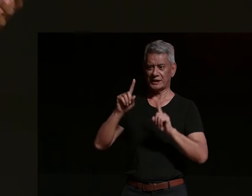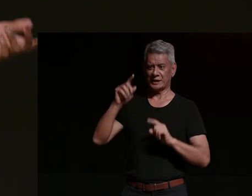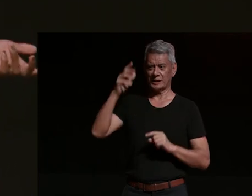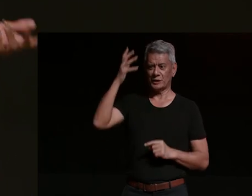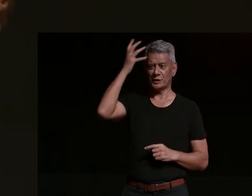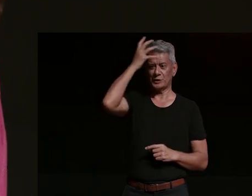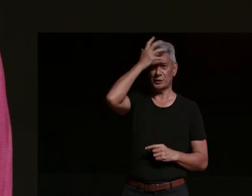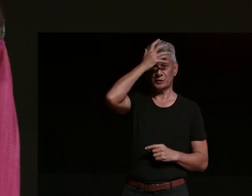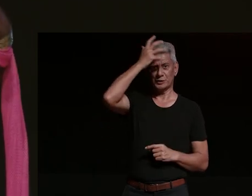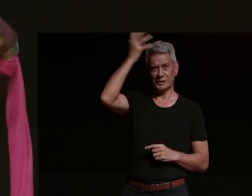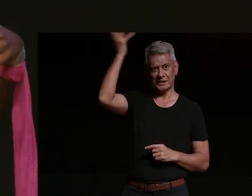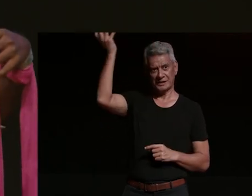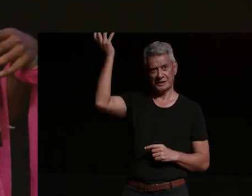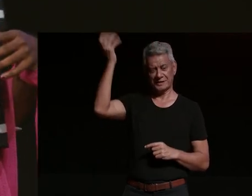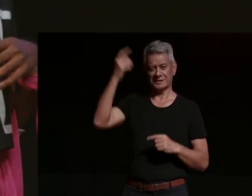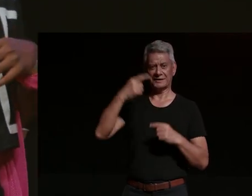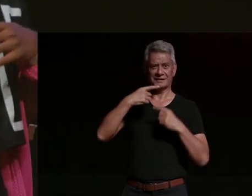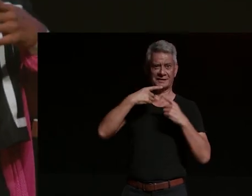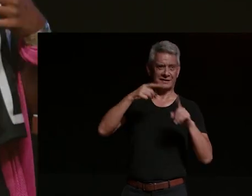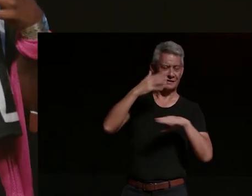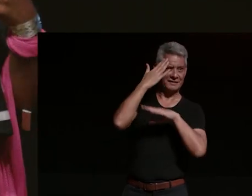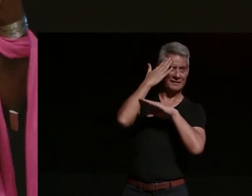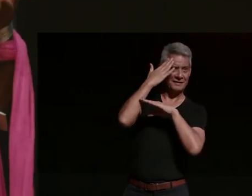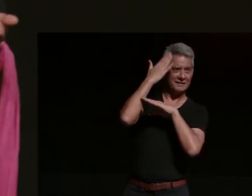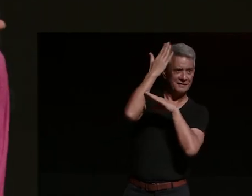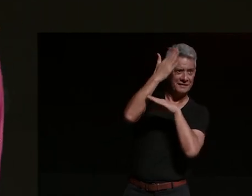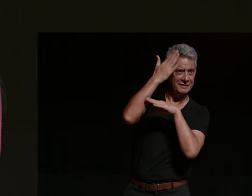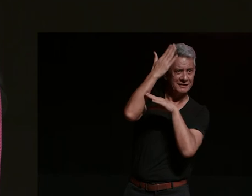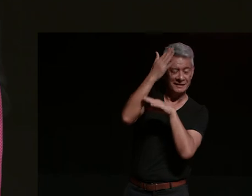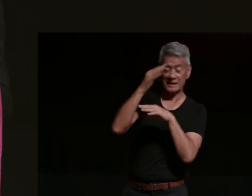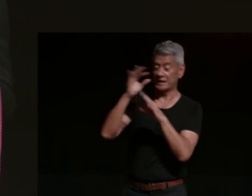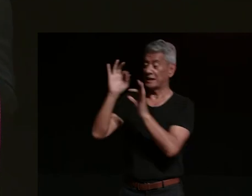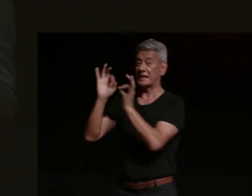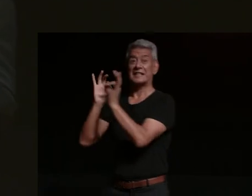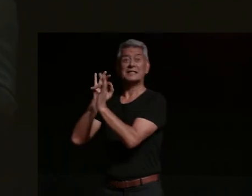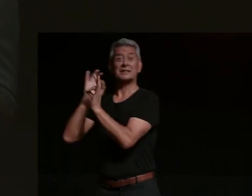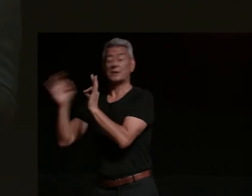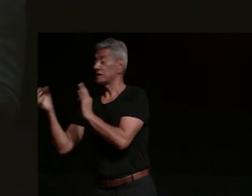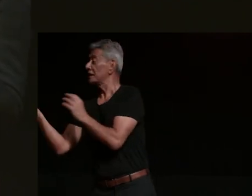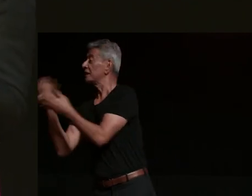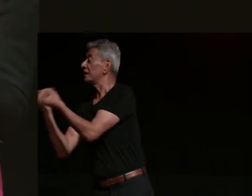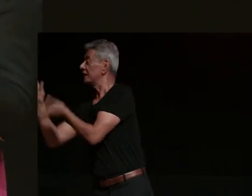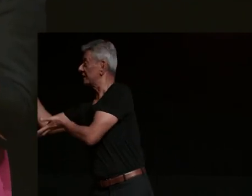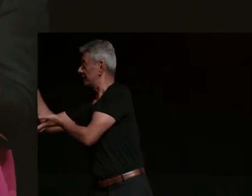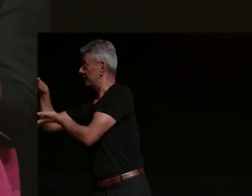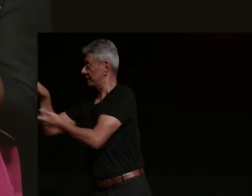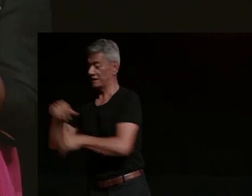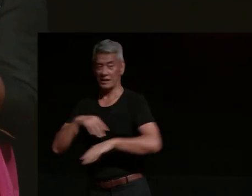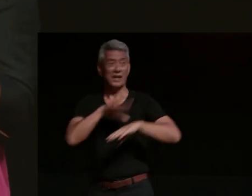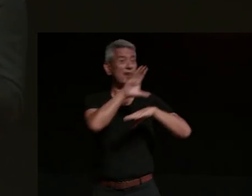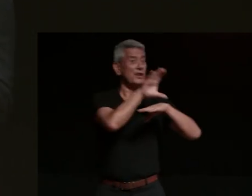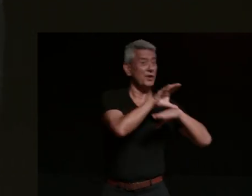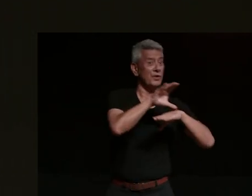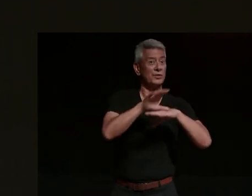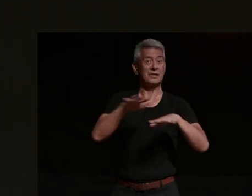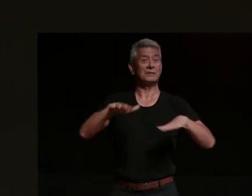bring your dreams and turquoise aspirations freshly conspired on concrete and billboards